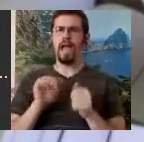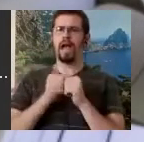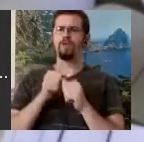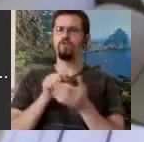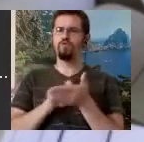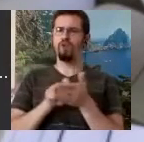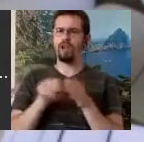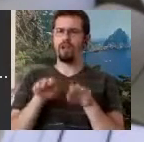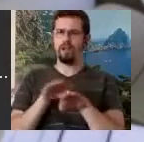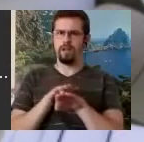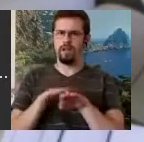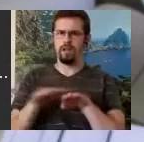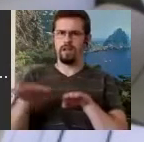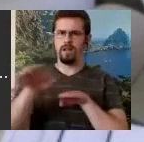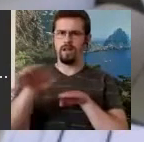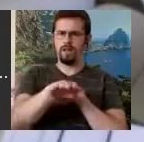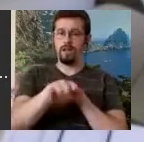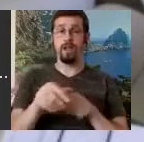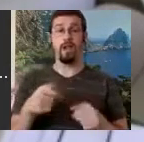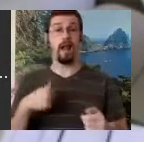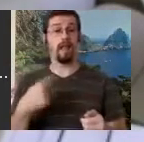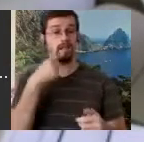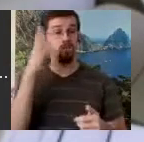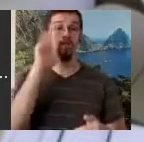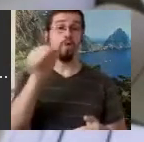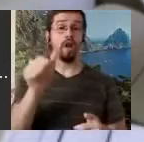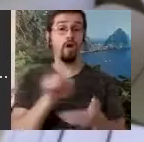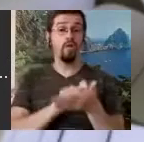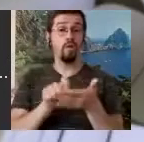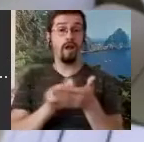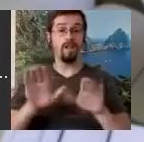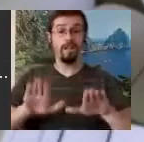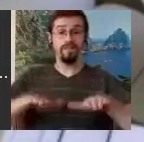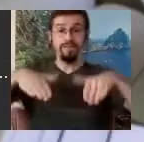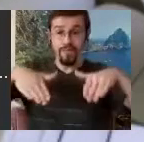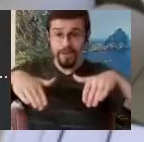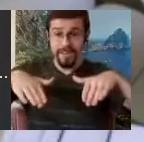don't we write it on a raked stage?" and from that day on, I can give it to